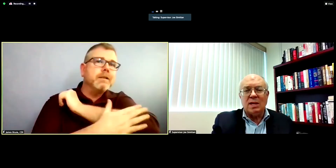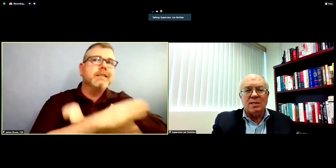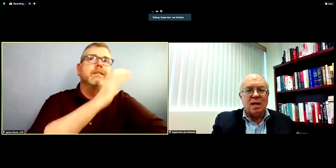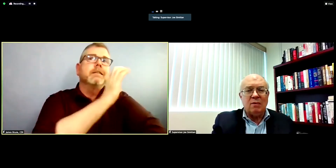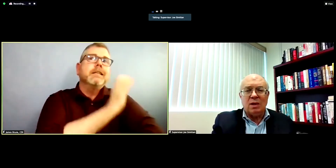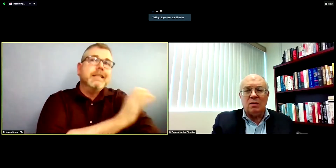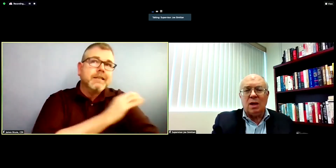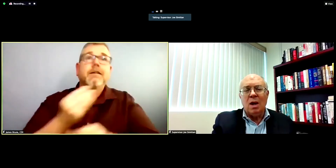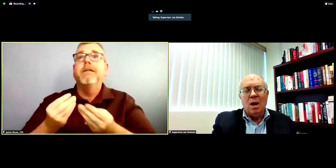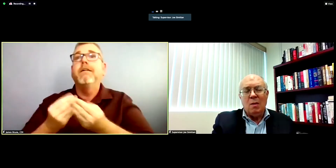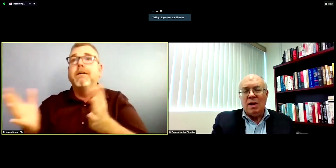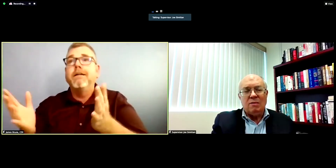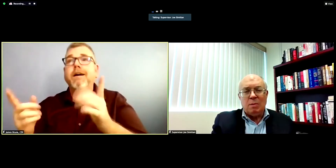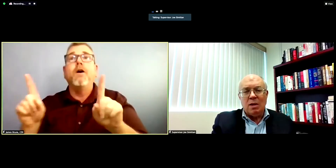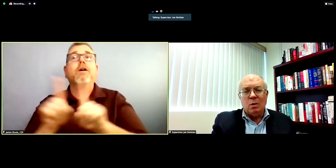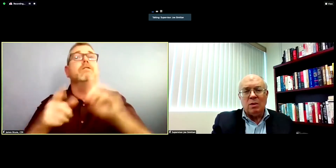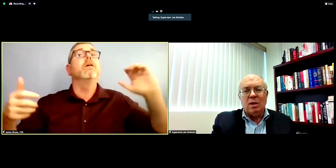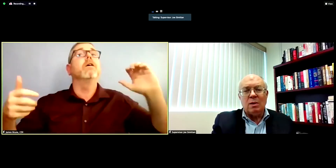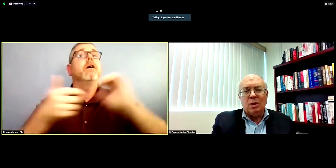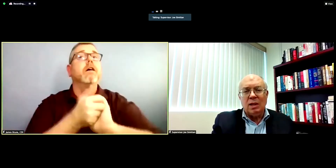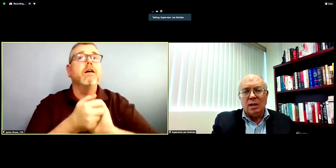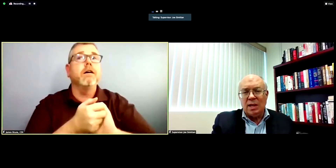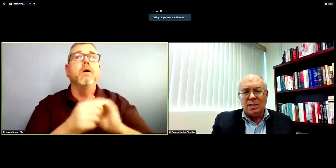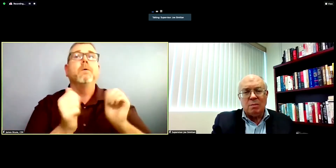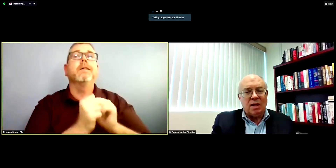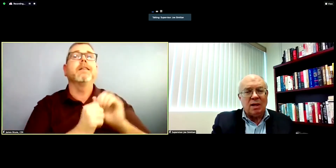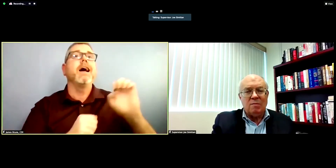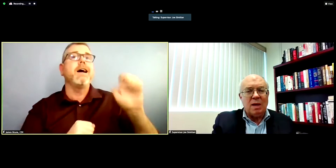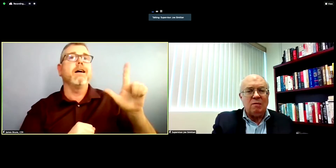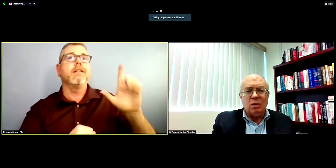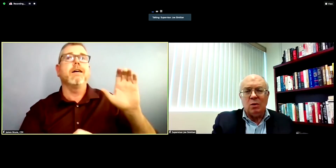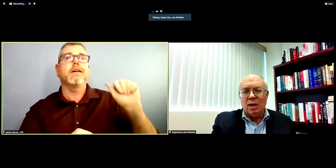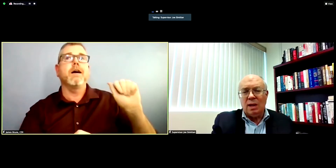like Stanford Healthcare, we have to partner with our community clinics, i'm thinking of Mayview